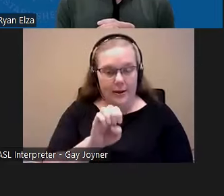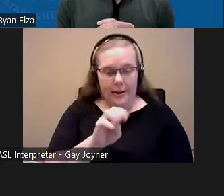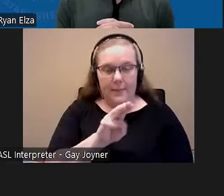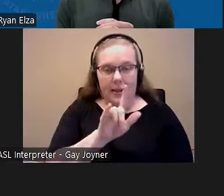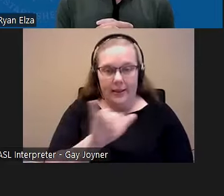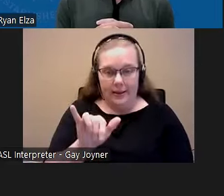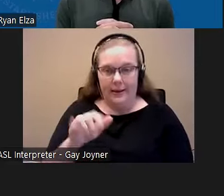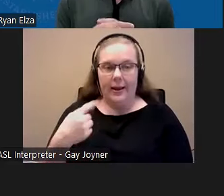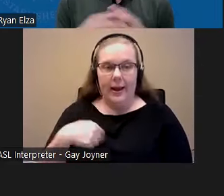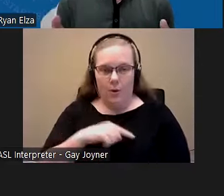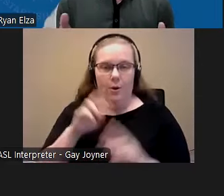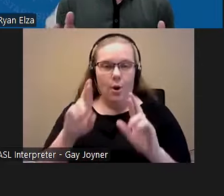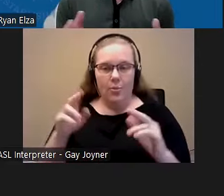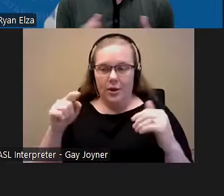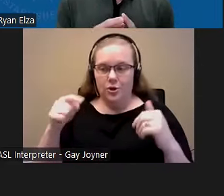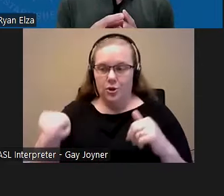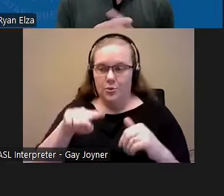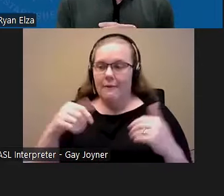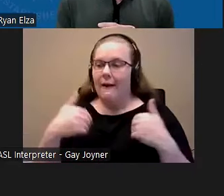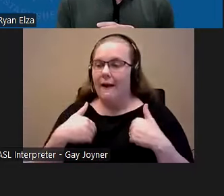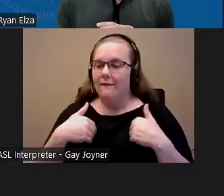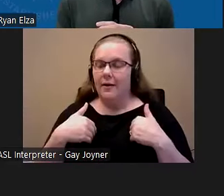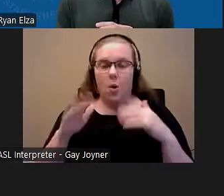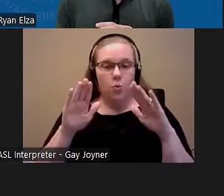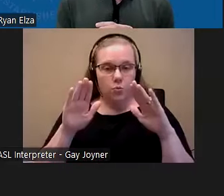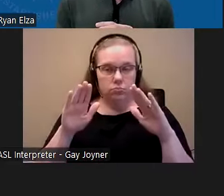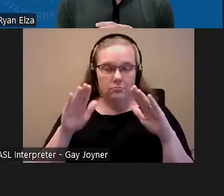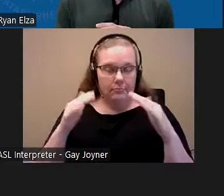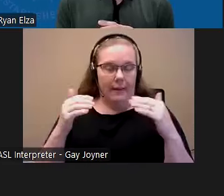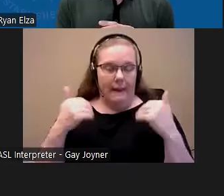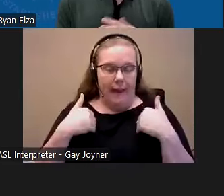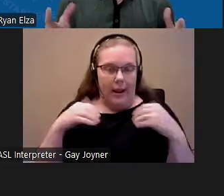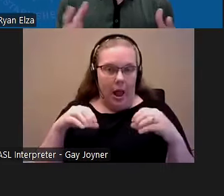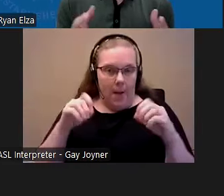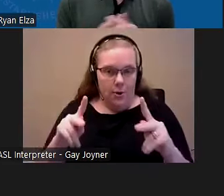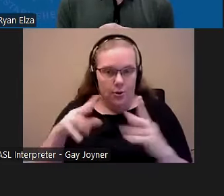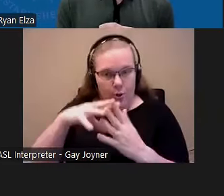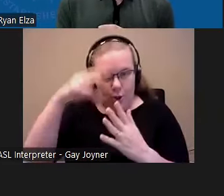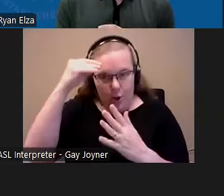we hope that you all have had the opportunity to really learn about the new special guidance